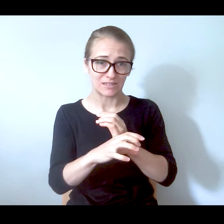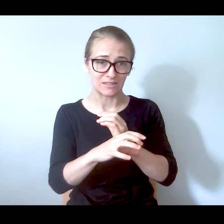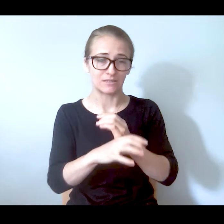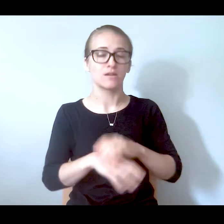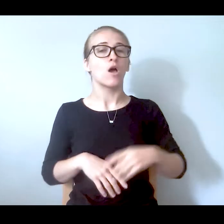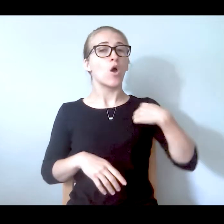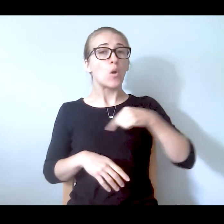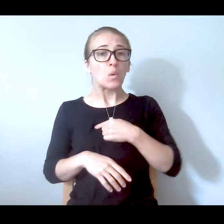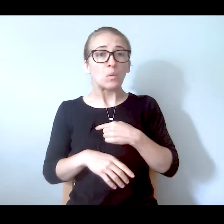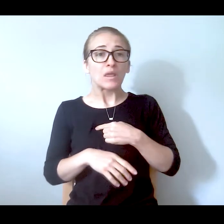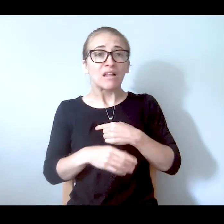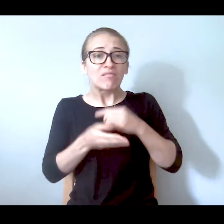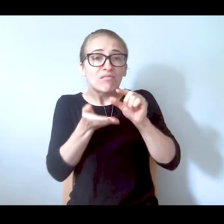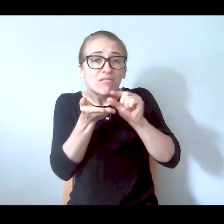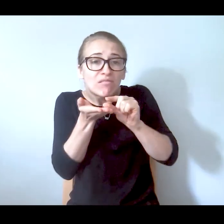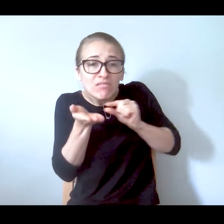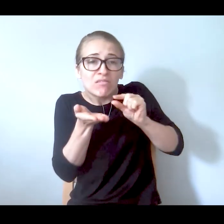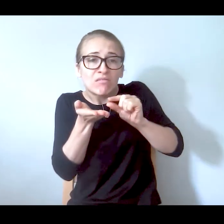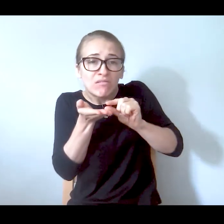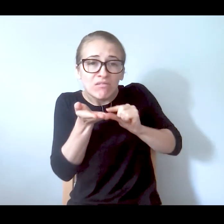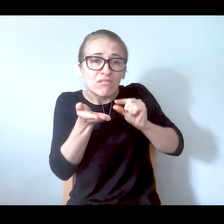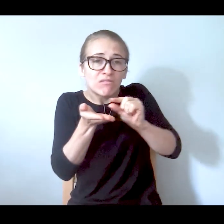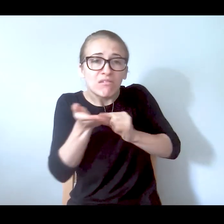city funding at all. And so for us to be running